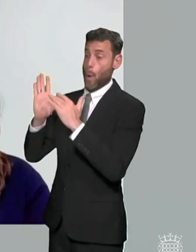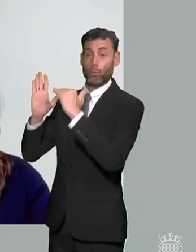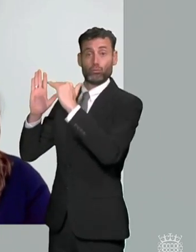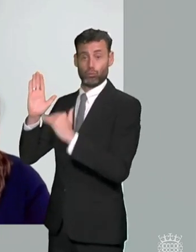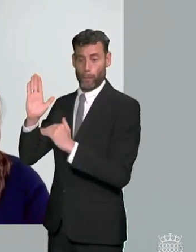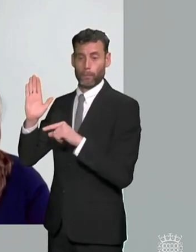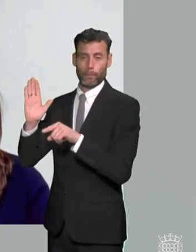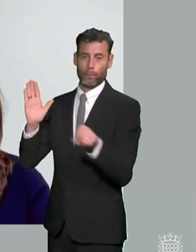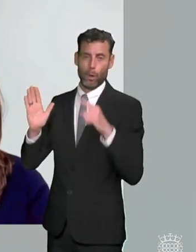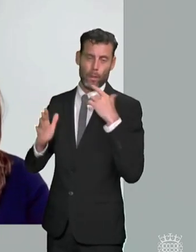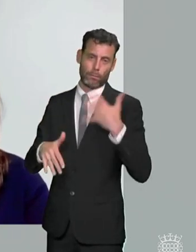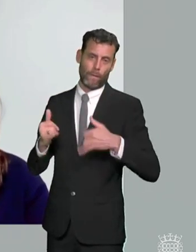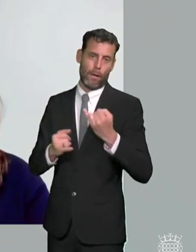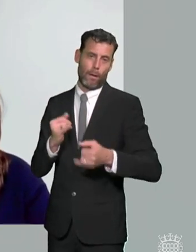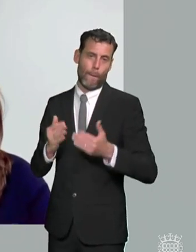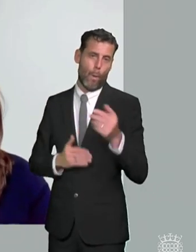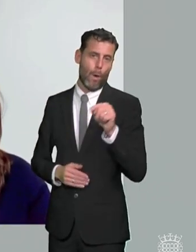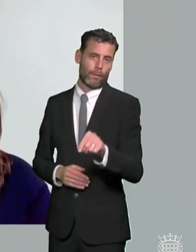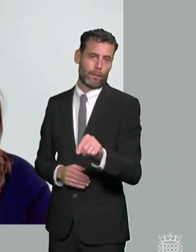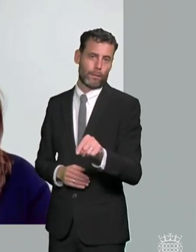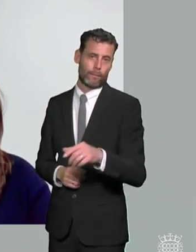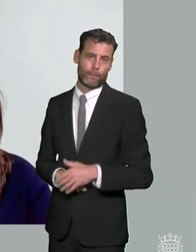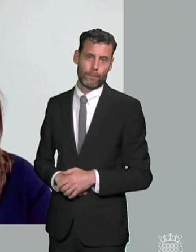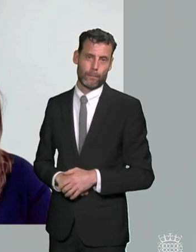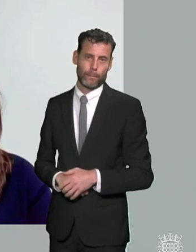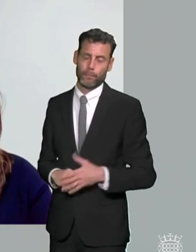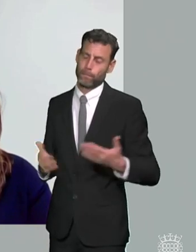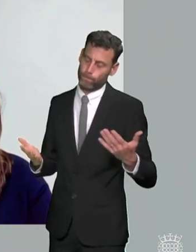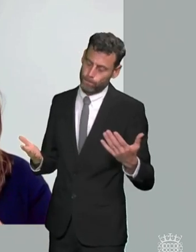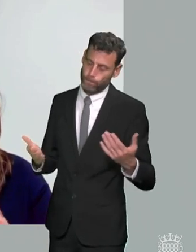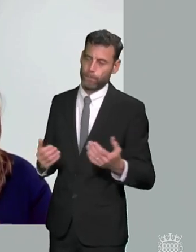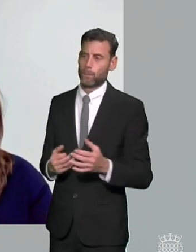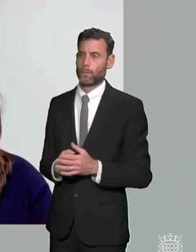proposed um and i think you know particularly when you're thinking about um children in the context